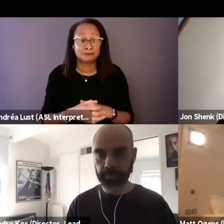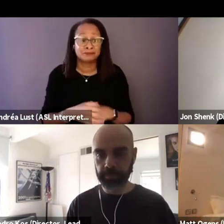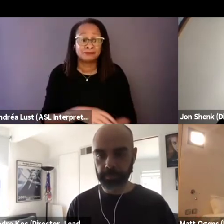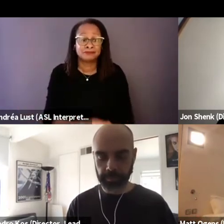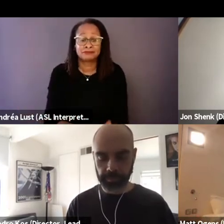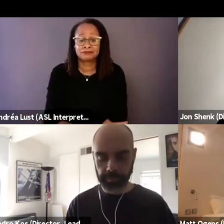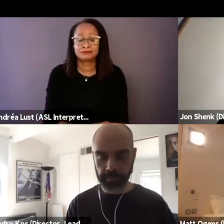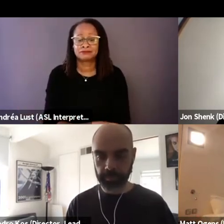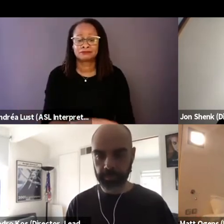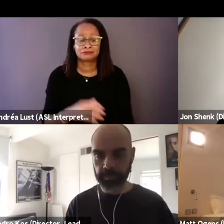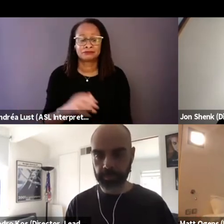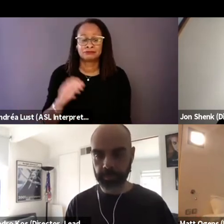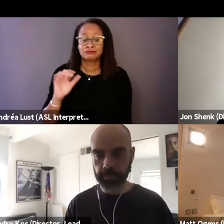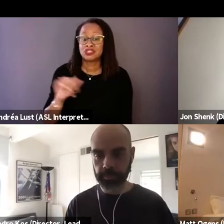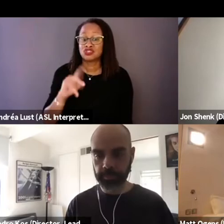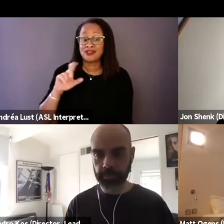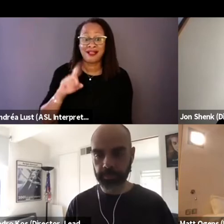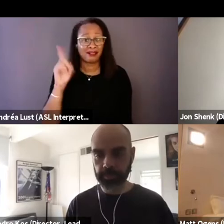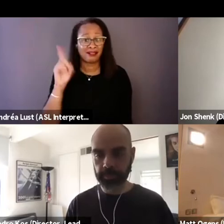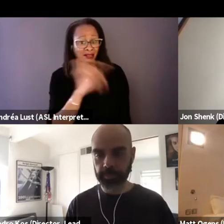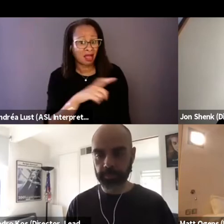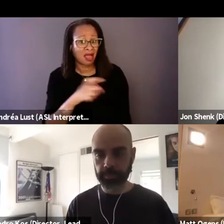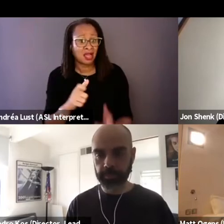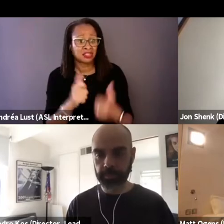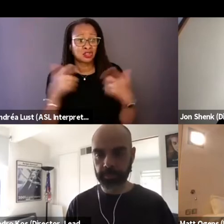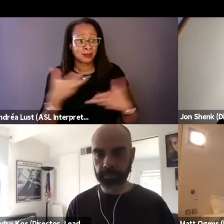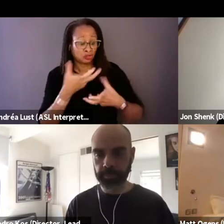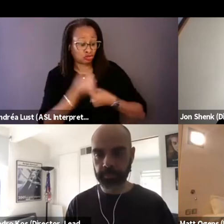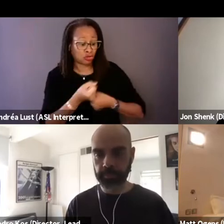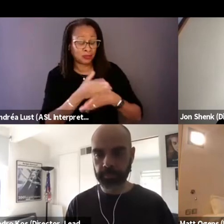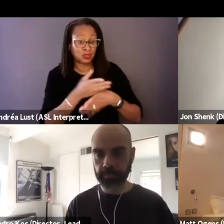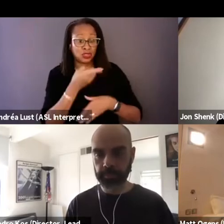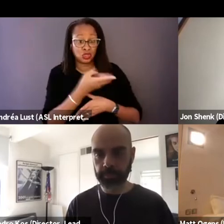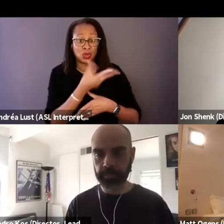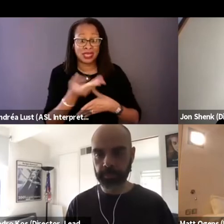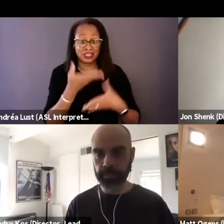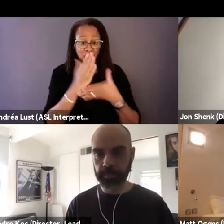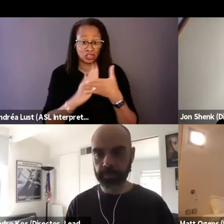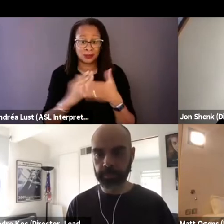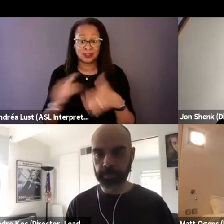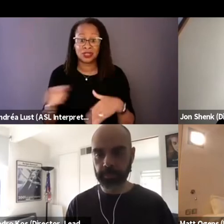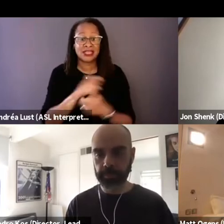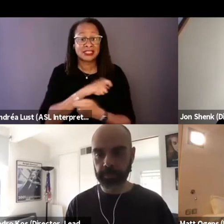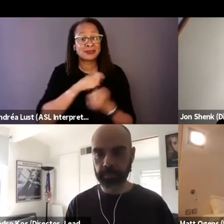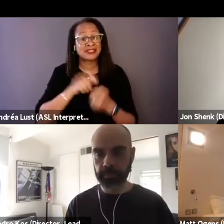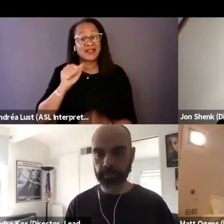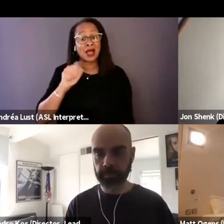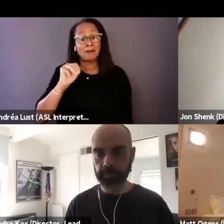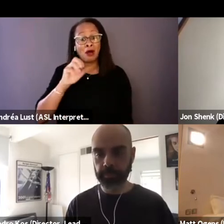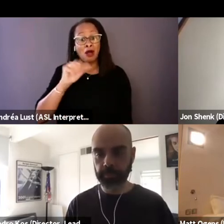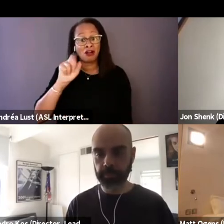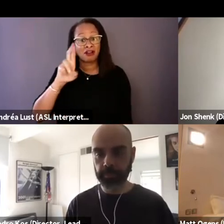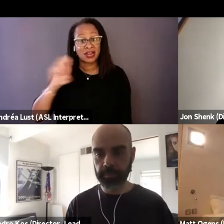And obviously there must be so much trust between you and your subjects, particularly Amaree. Did it take long to build that